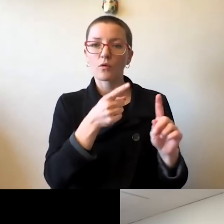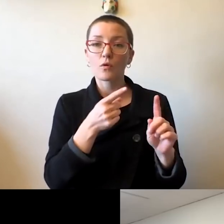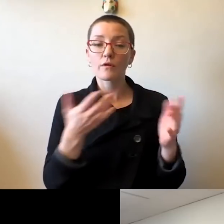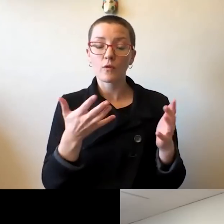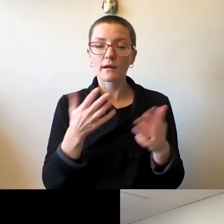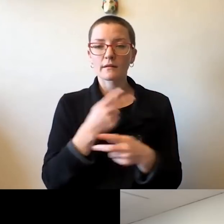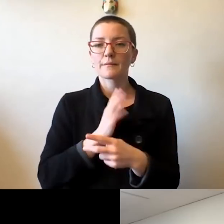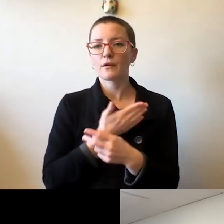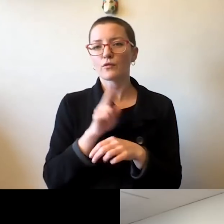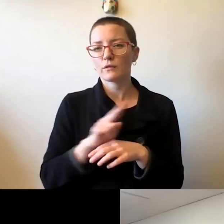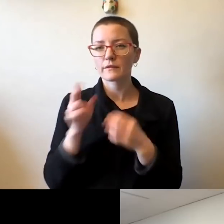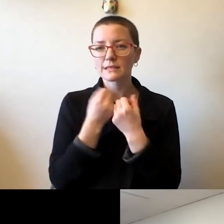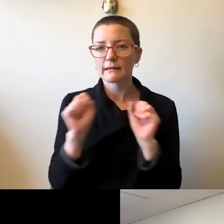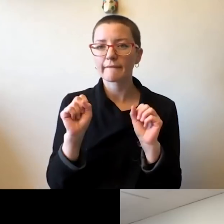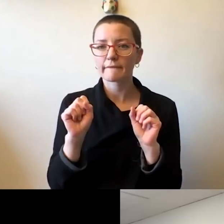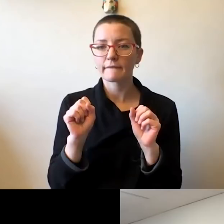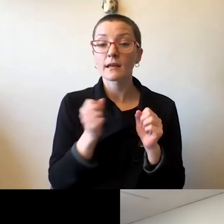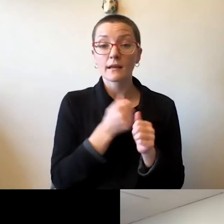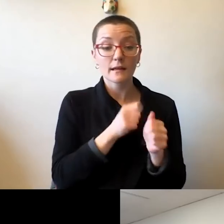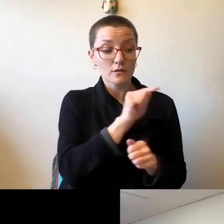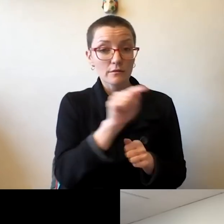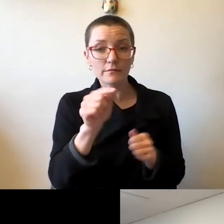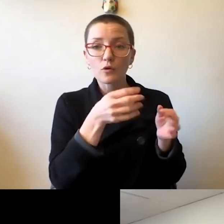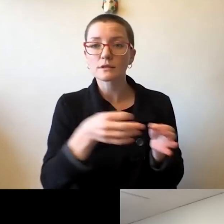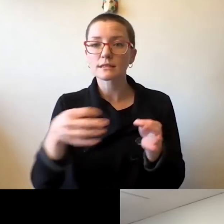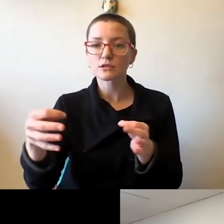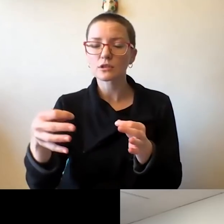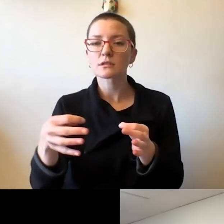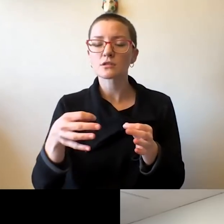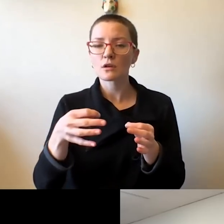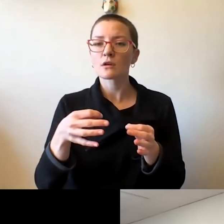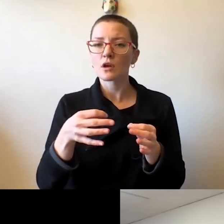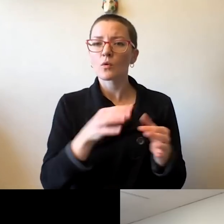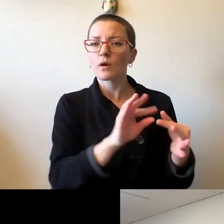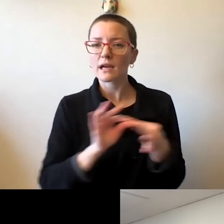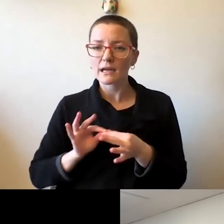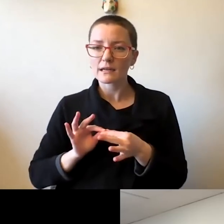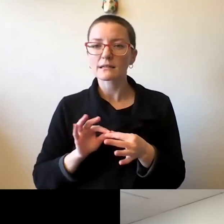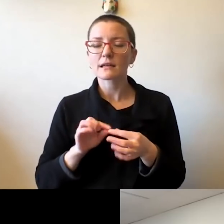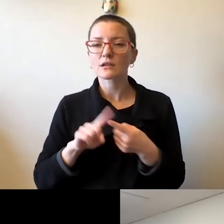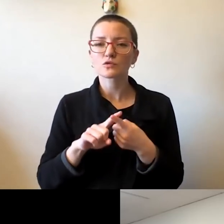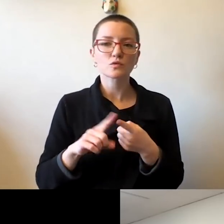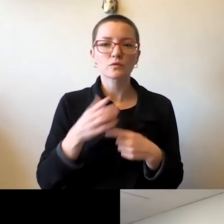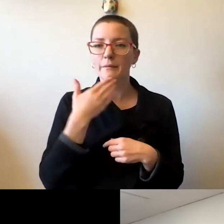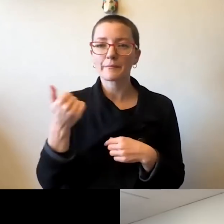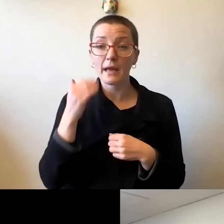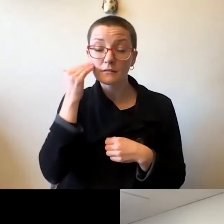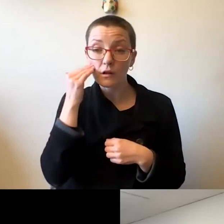Each one of those decisions was steeped in the best knowledge, the best science that we had available to us.